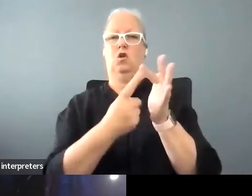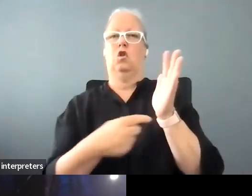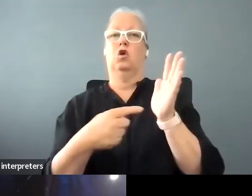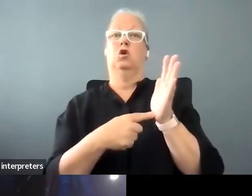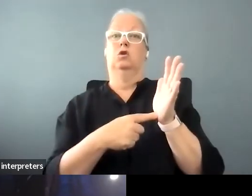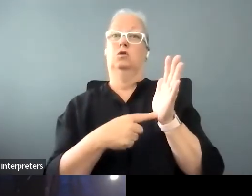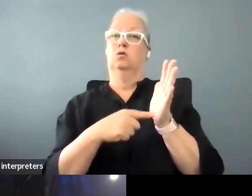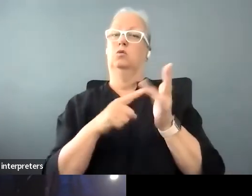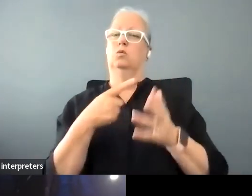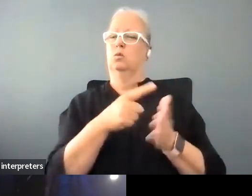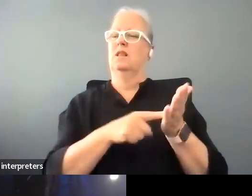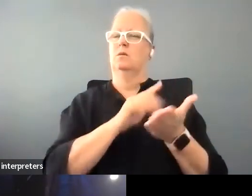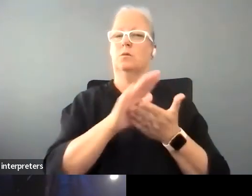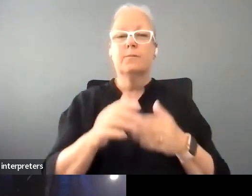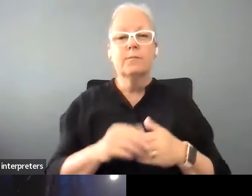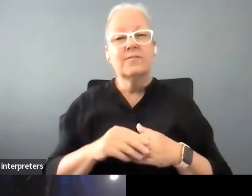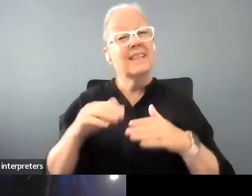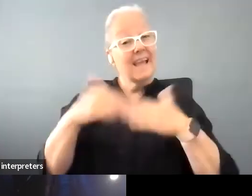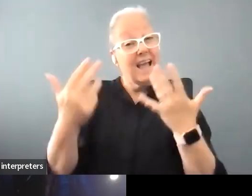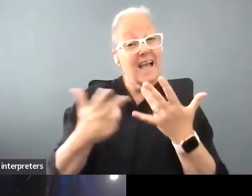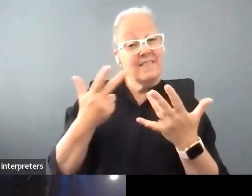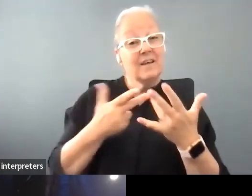Wonderful, is there anything else that you would like to say?